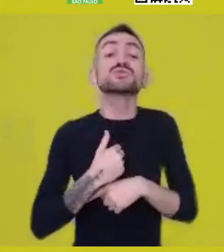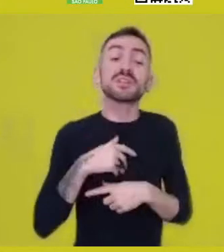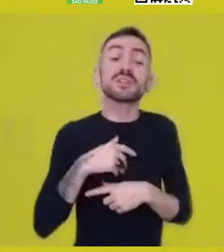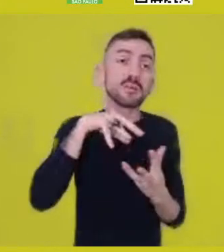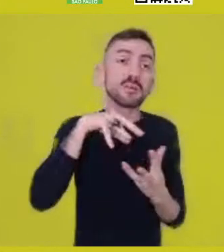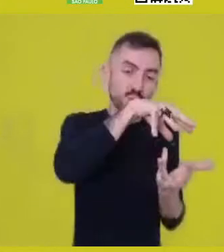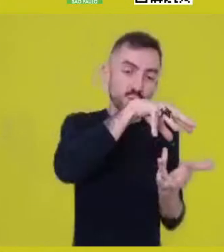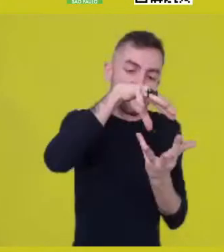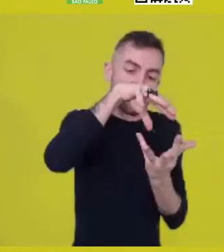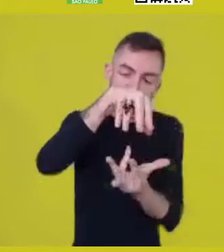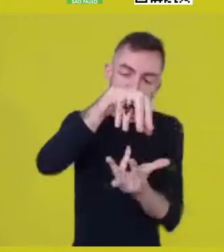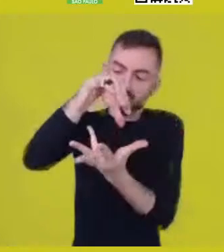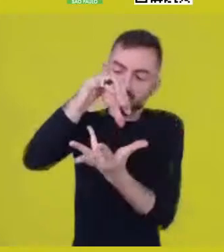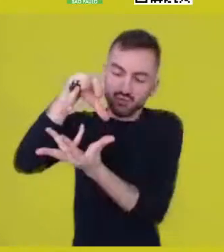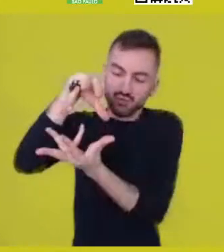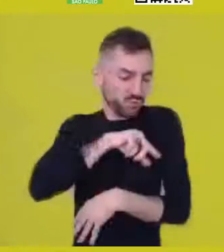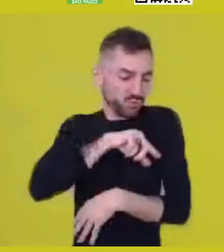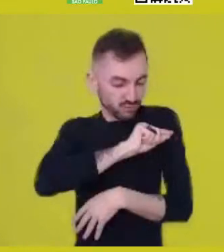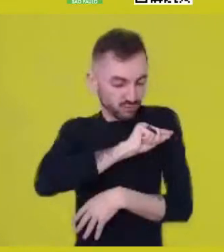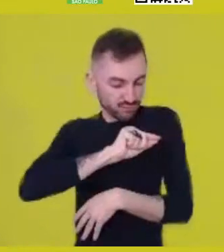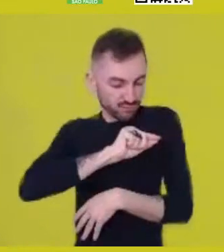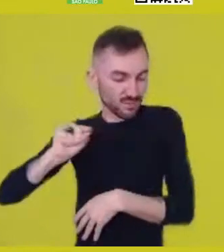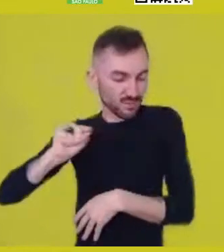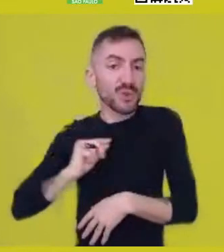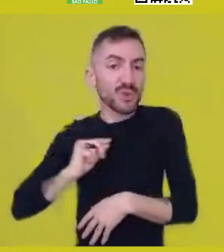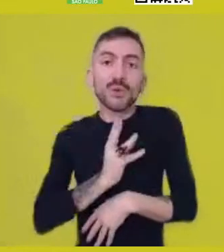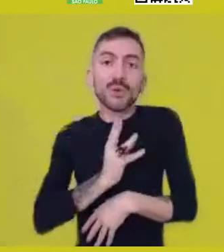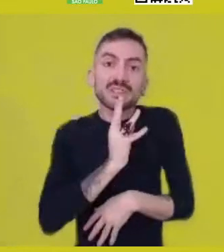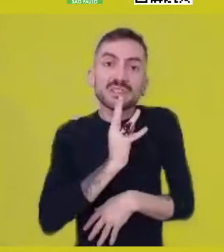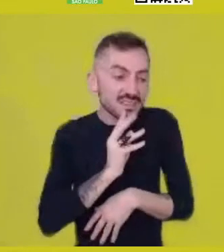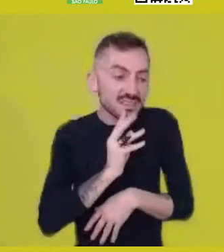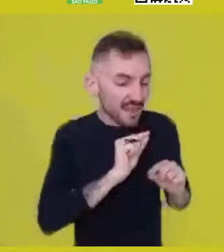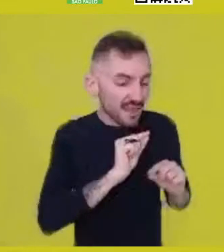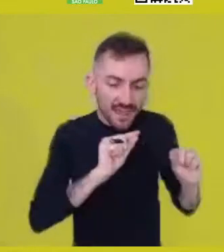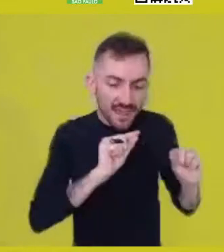tread other paths, think about other possibilities of this human being,